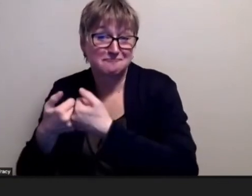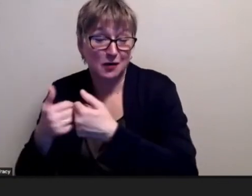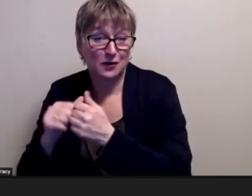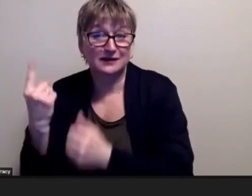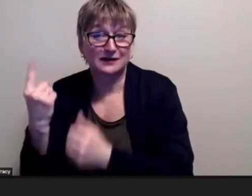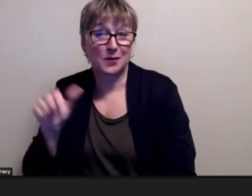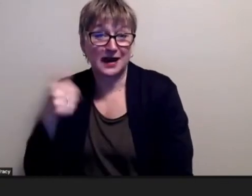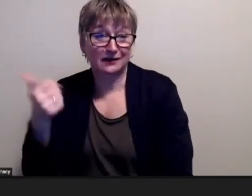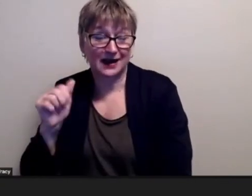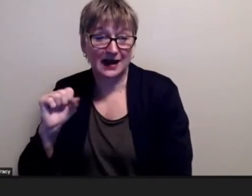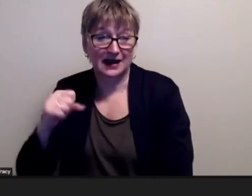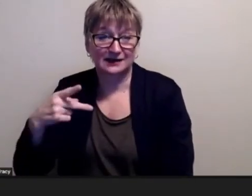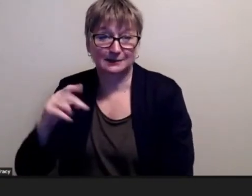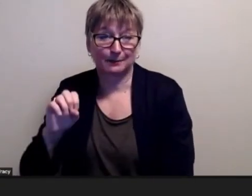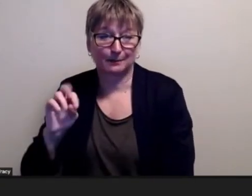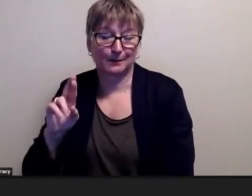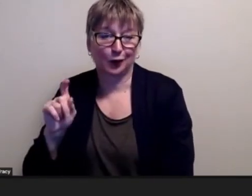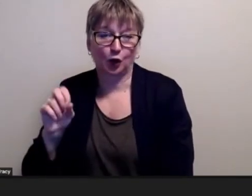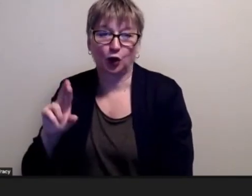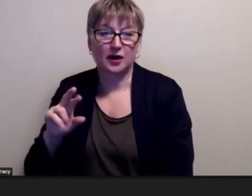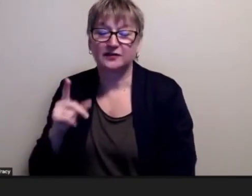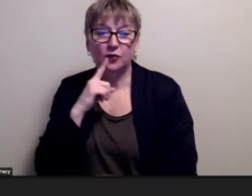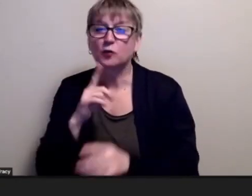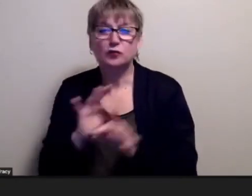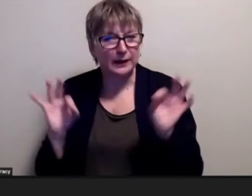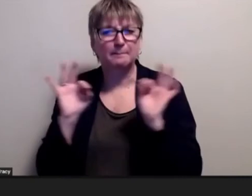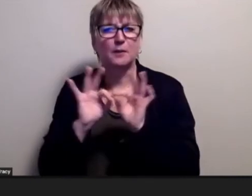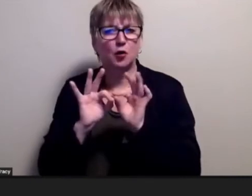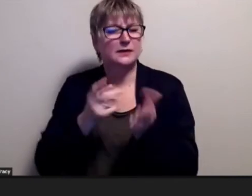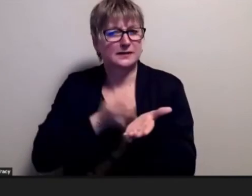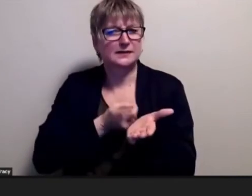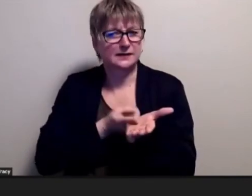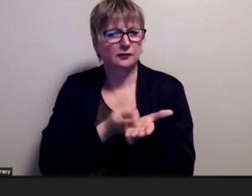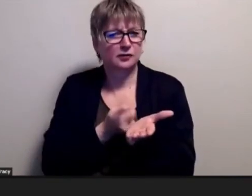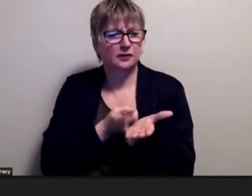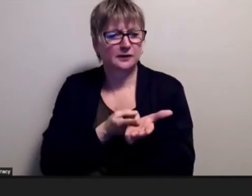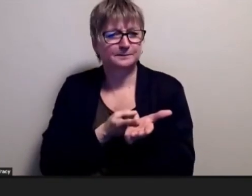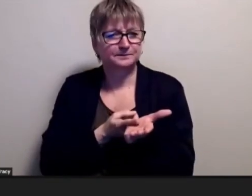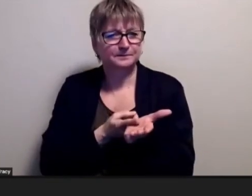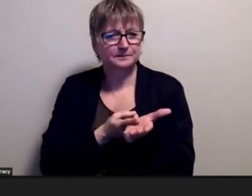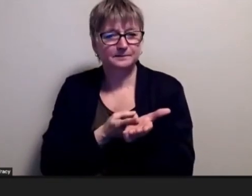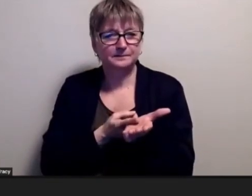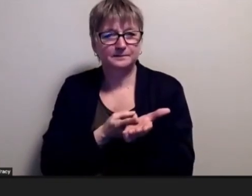very important topics and you know the other thing is there's also that uh netflix steering